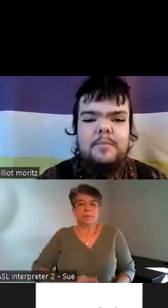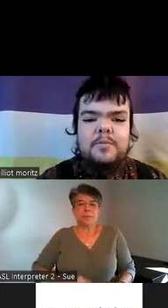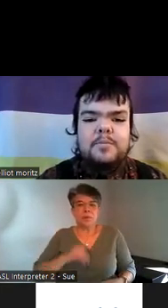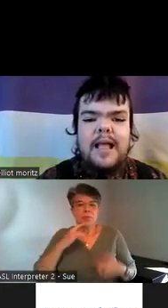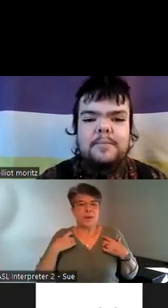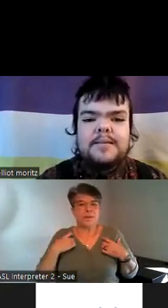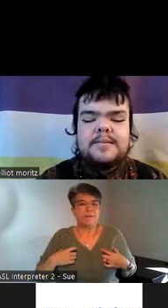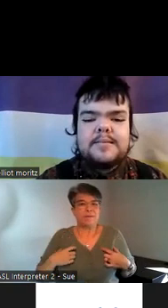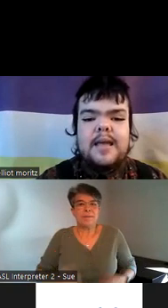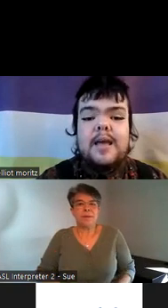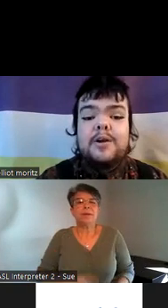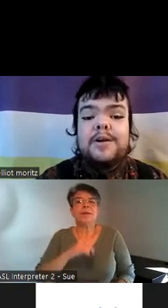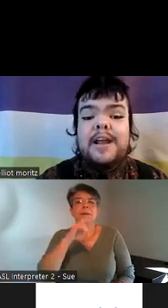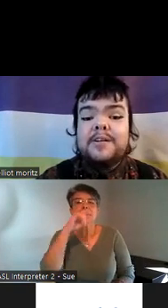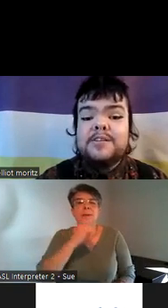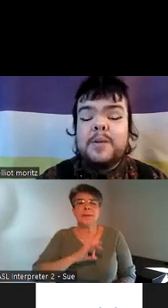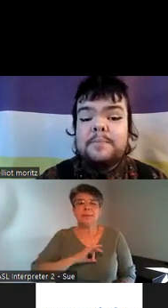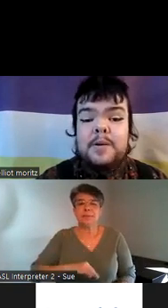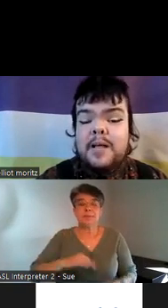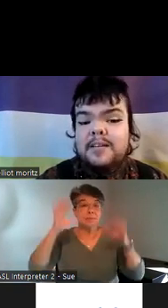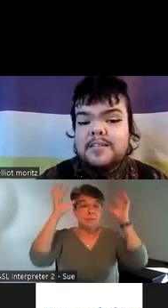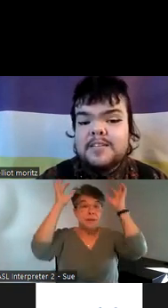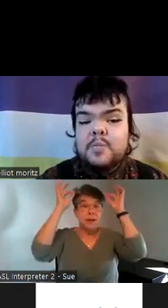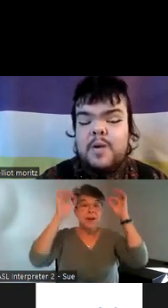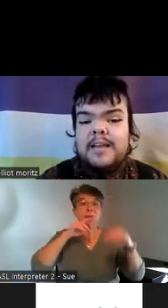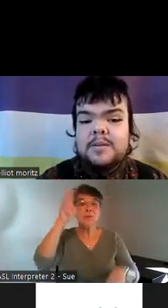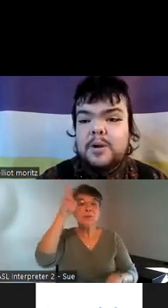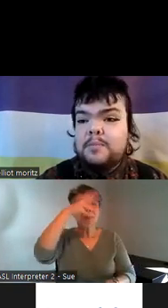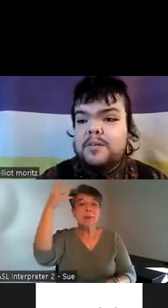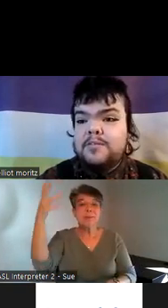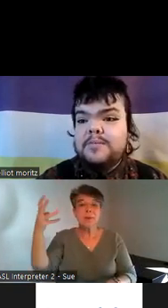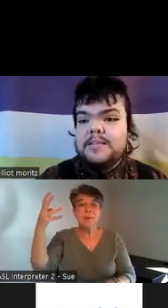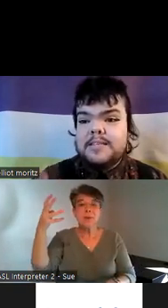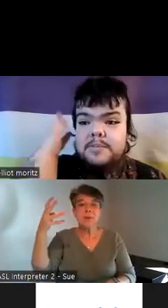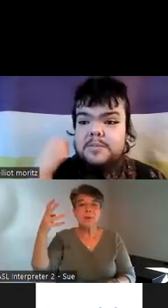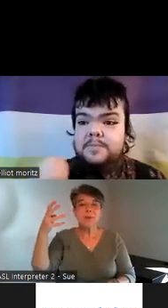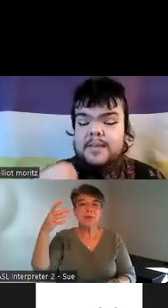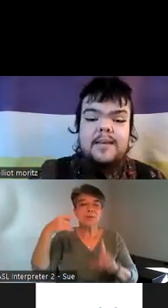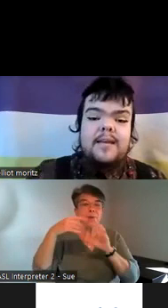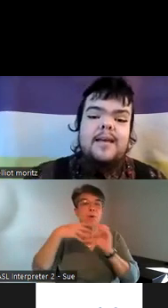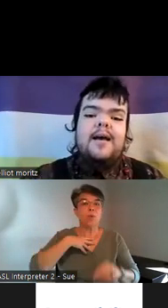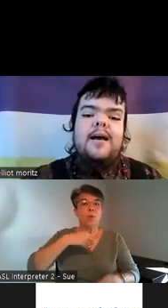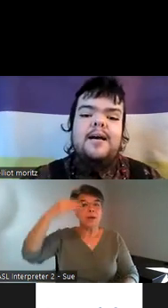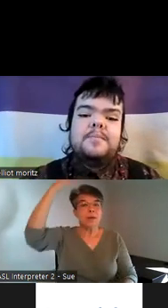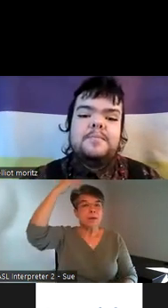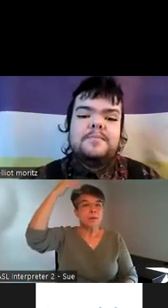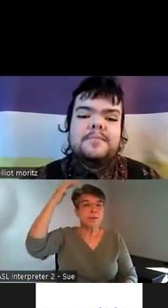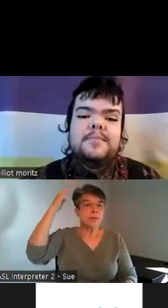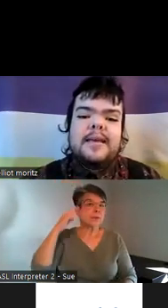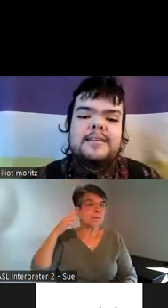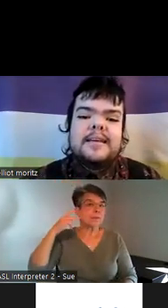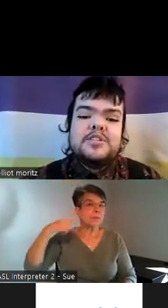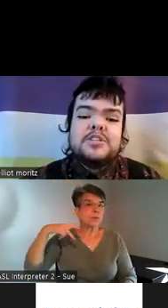top with black buttons her hair is rainbow colors it's white to purple from the tips um and yes she